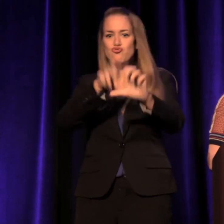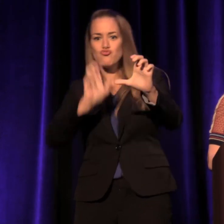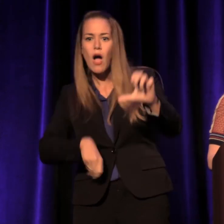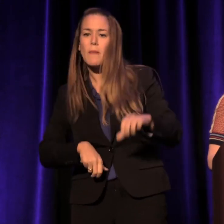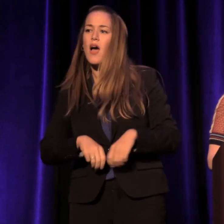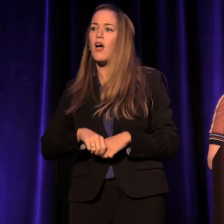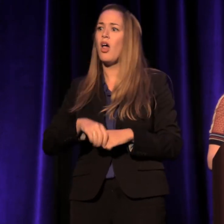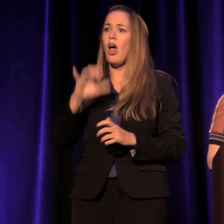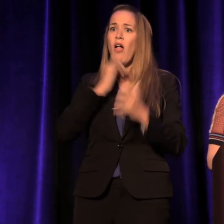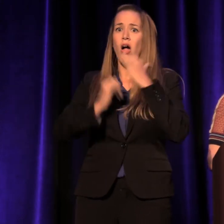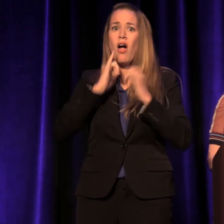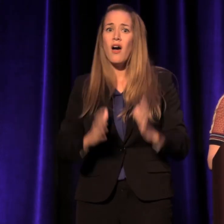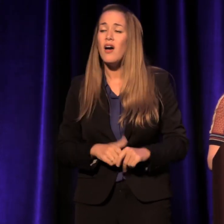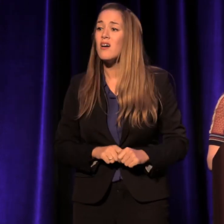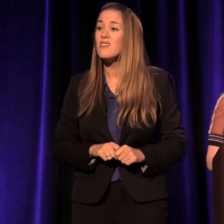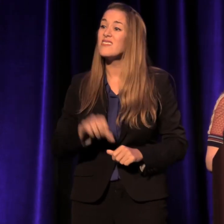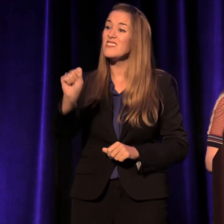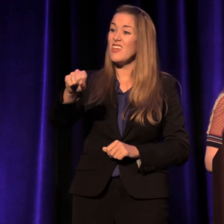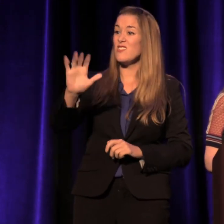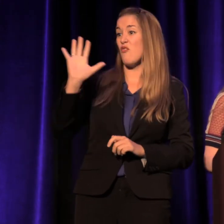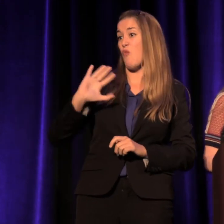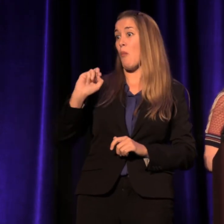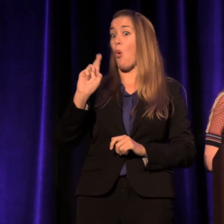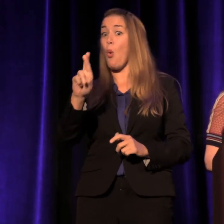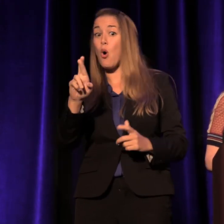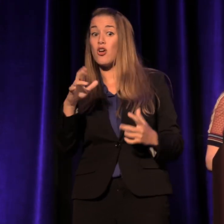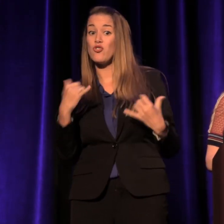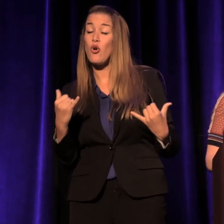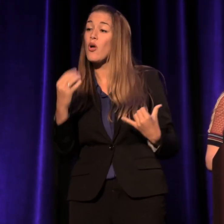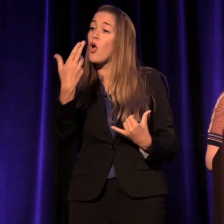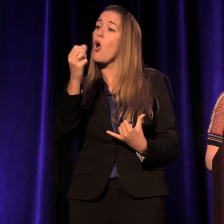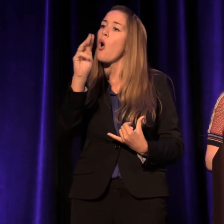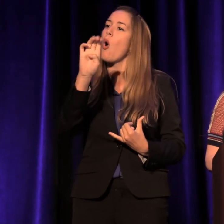and yes, former, or even current homeless people.